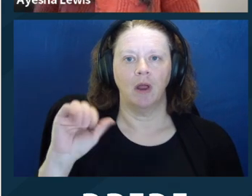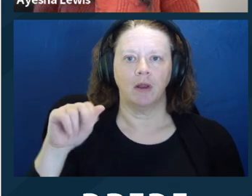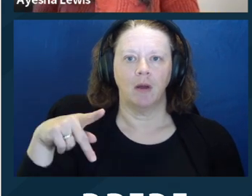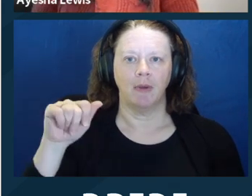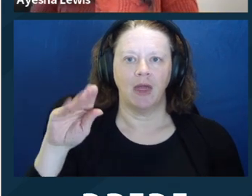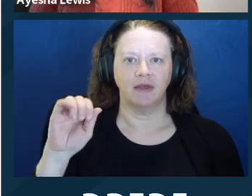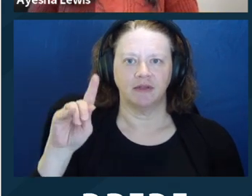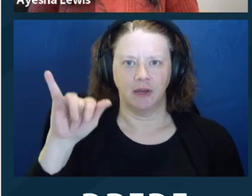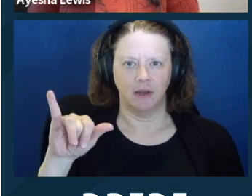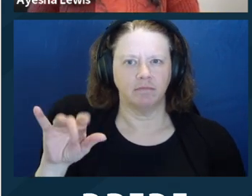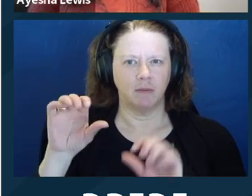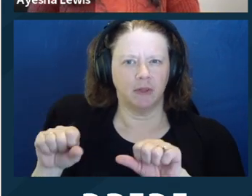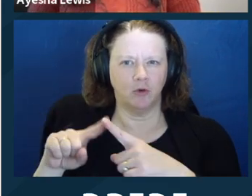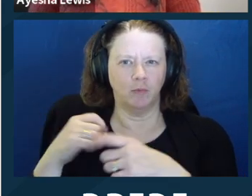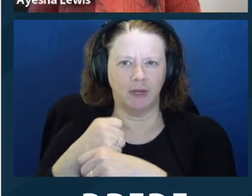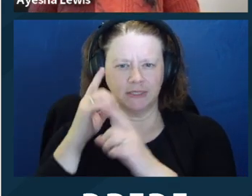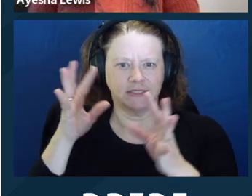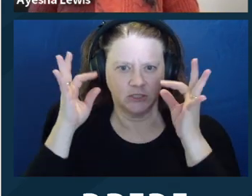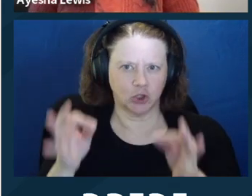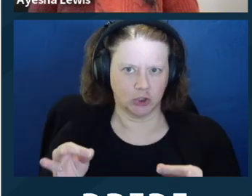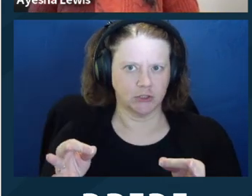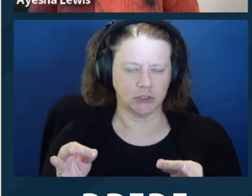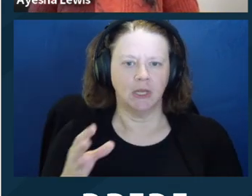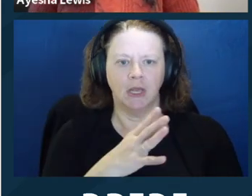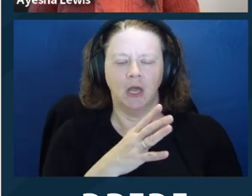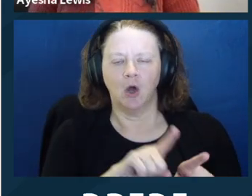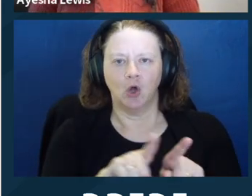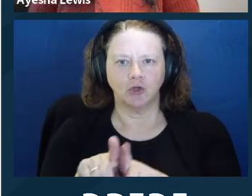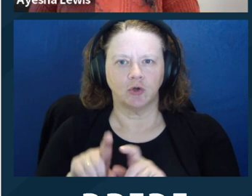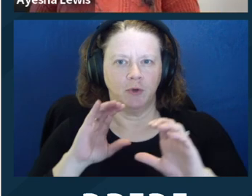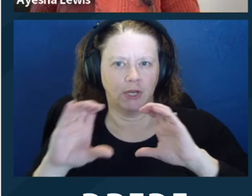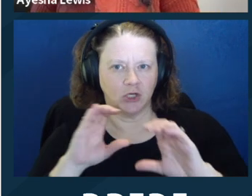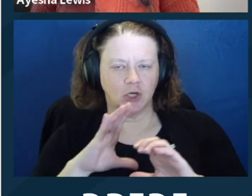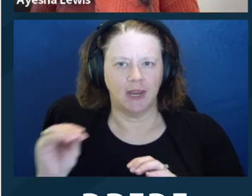Capacity exists on a spectrum. It's not a yes or no question. It changes with the context,